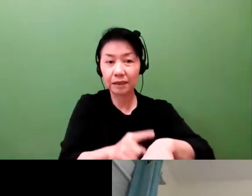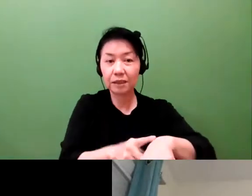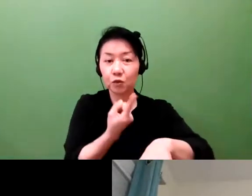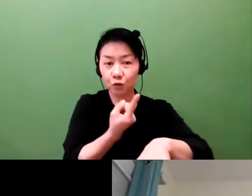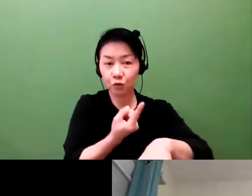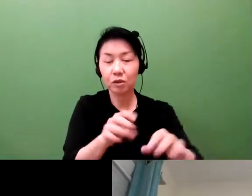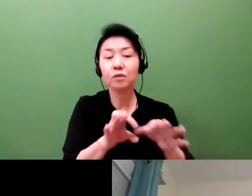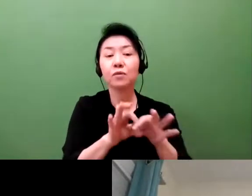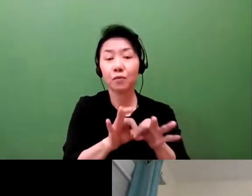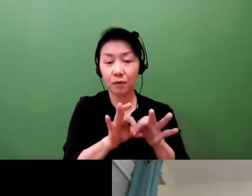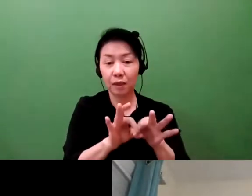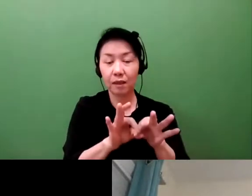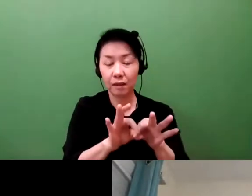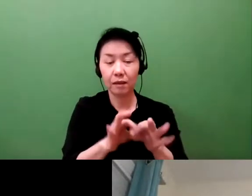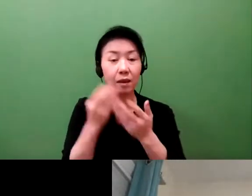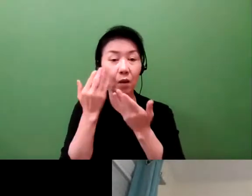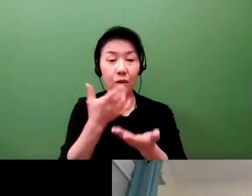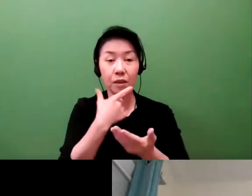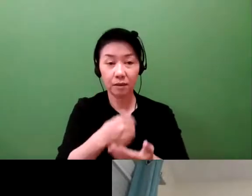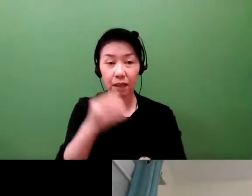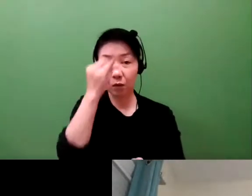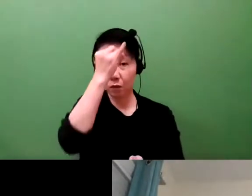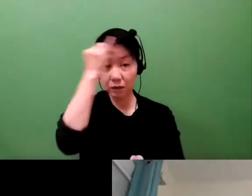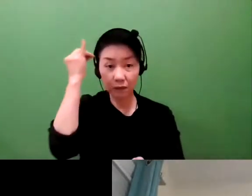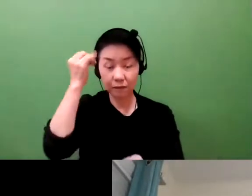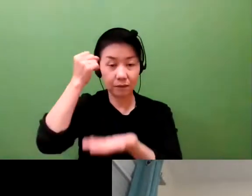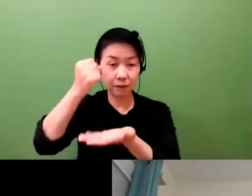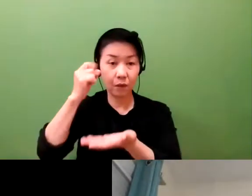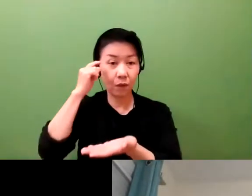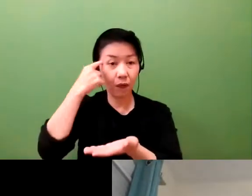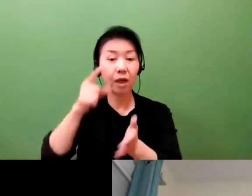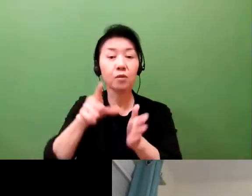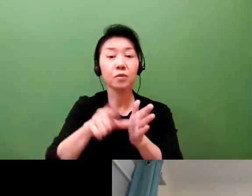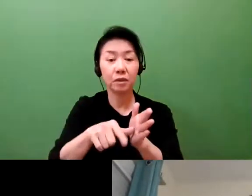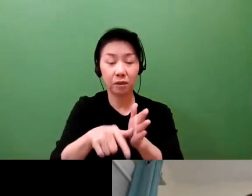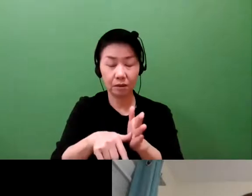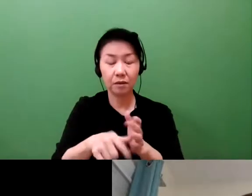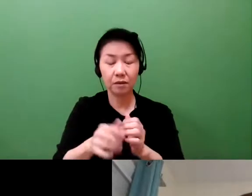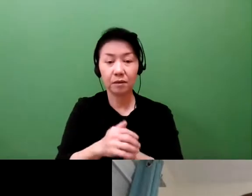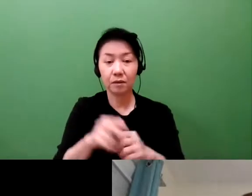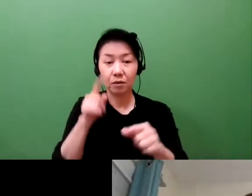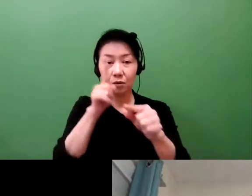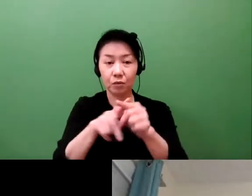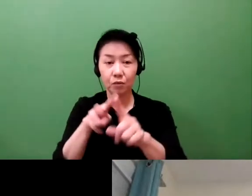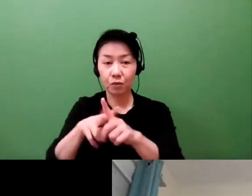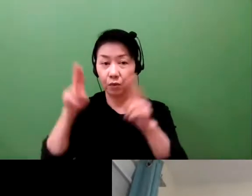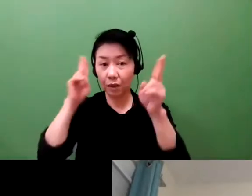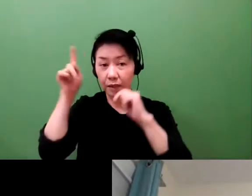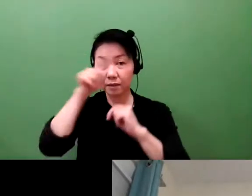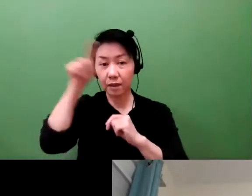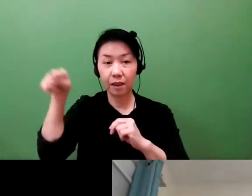and to building a reputation for a smaller enterprise, Professor O'Connor? Yes, thank you.